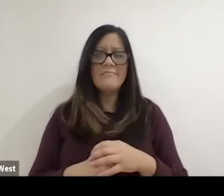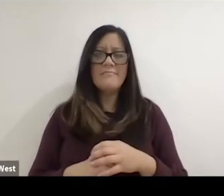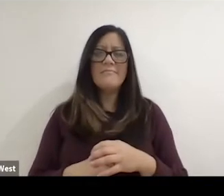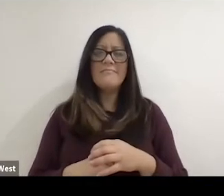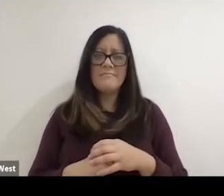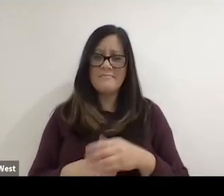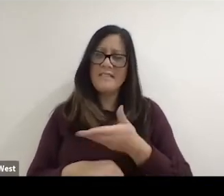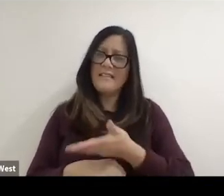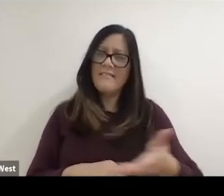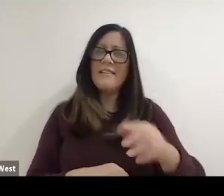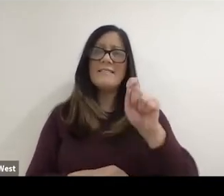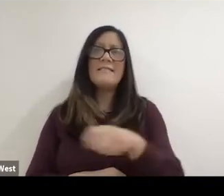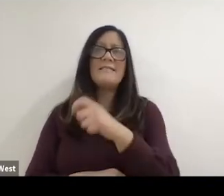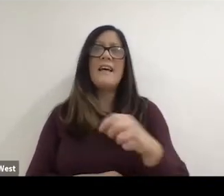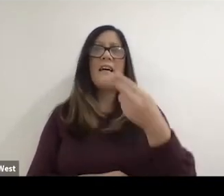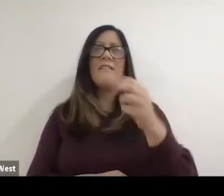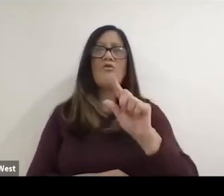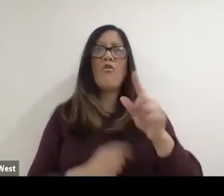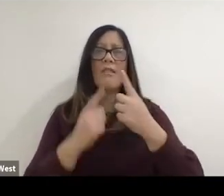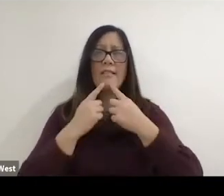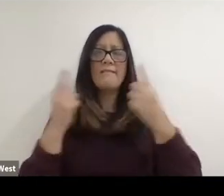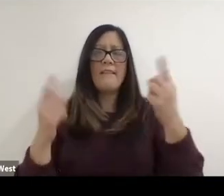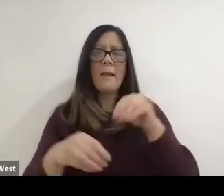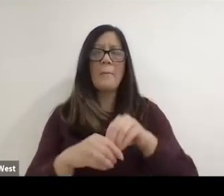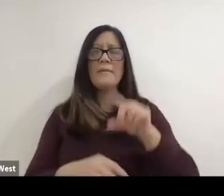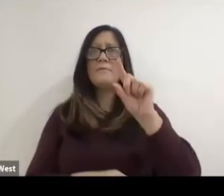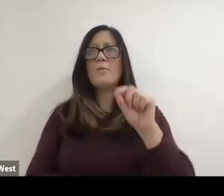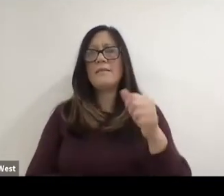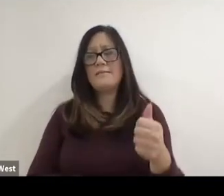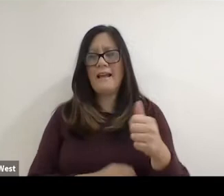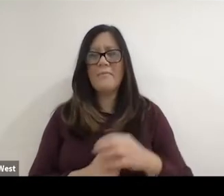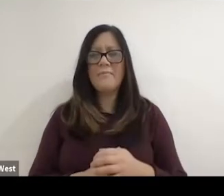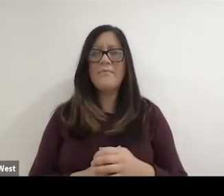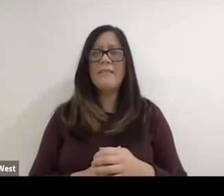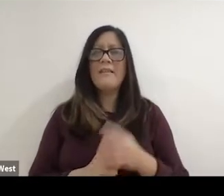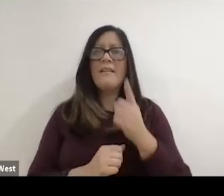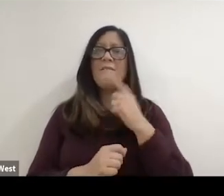Tennis Hall of Fame in 2010. And in the contri- contributor category.